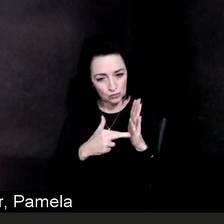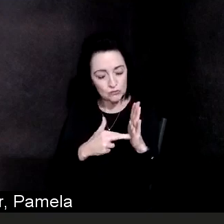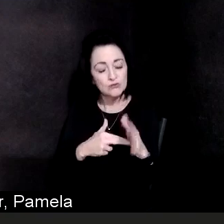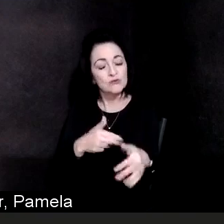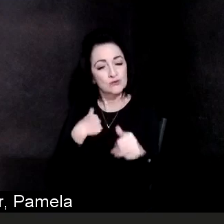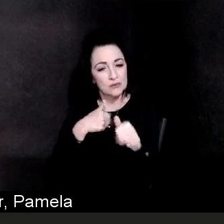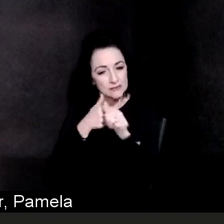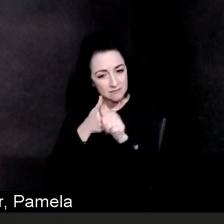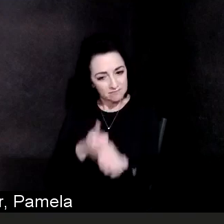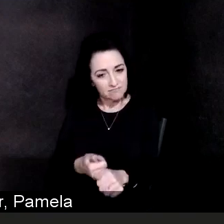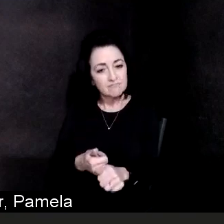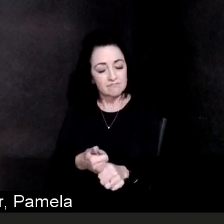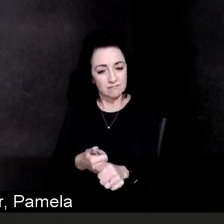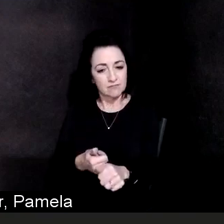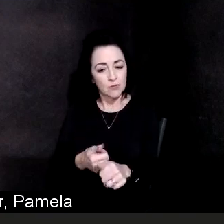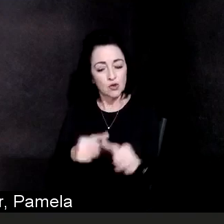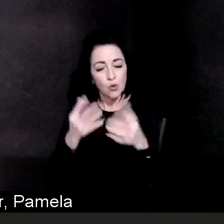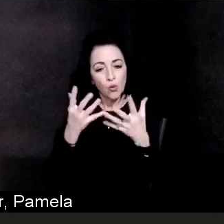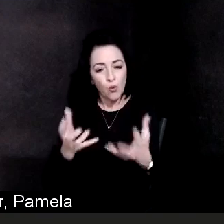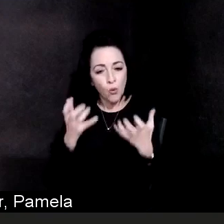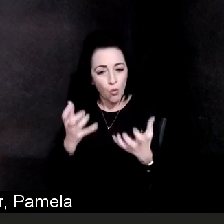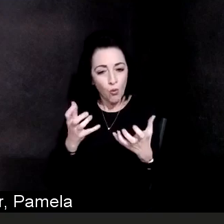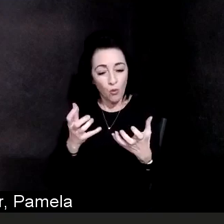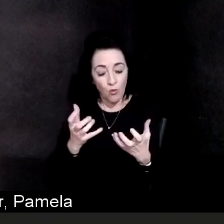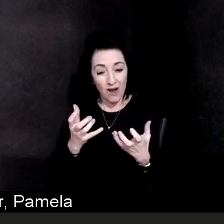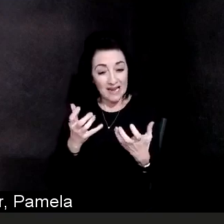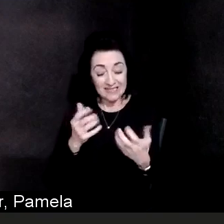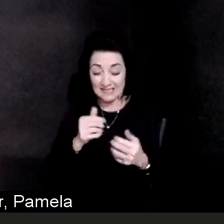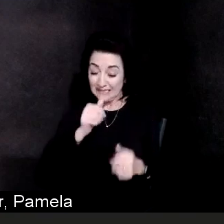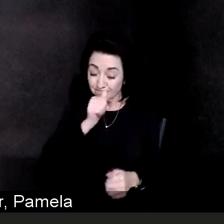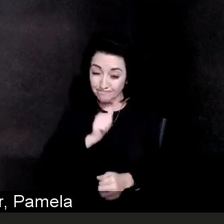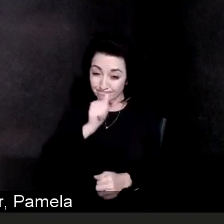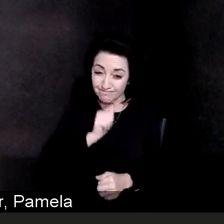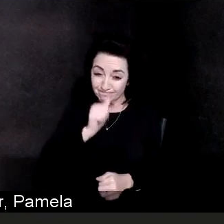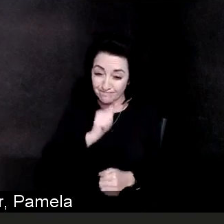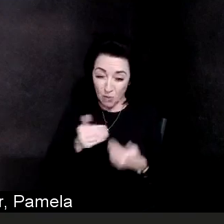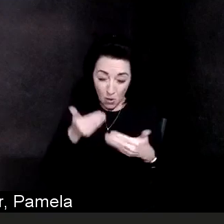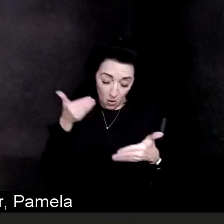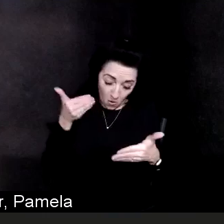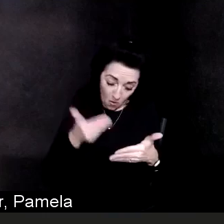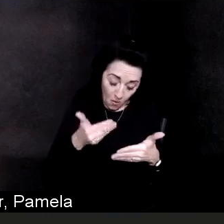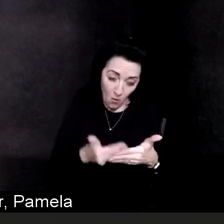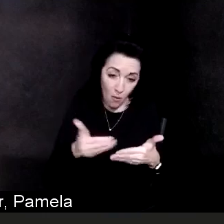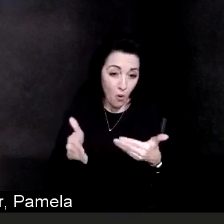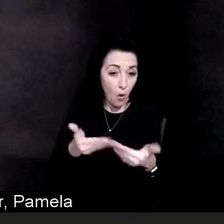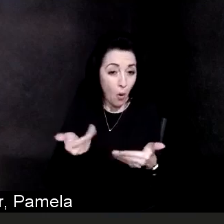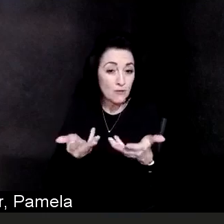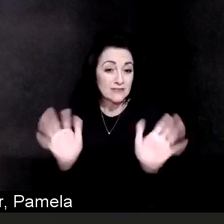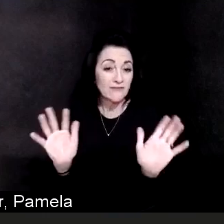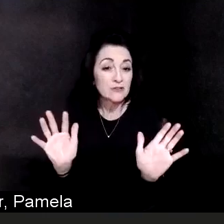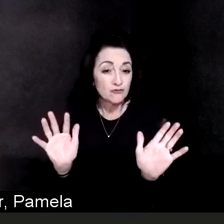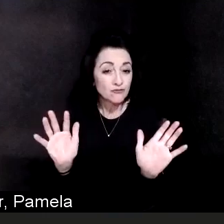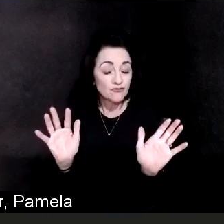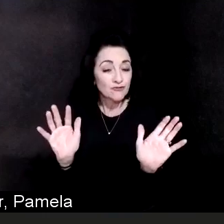during this last part of the pandemic. You know, I came here with a hope